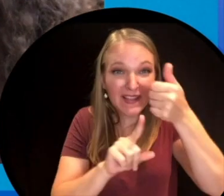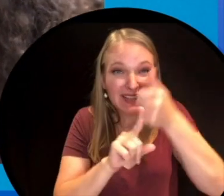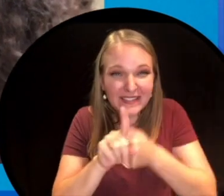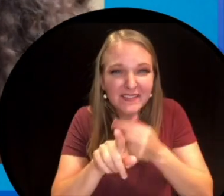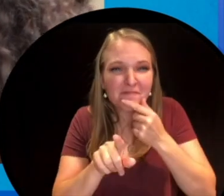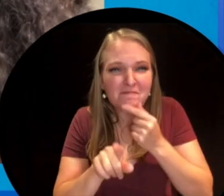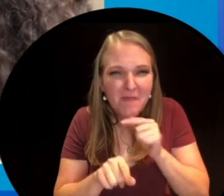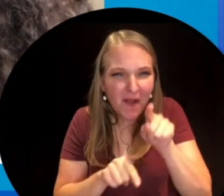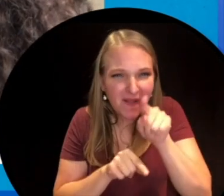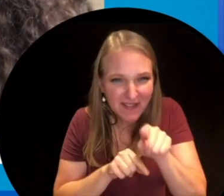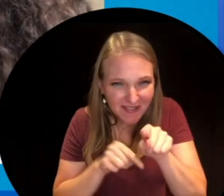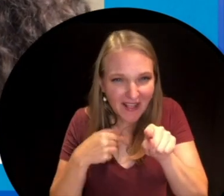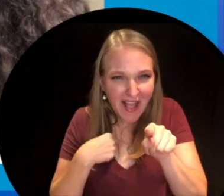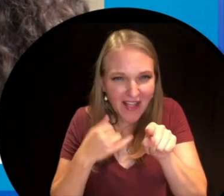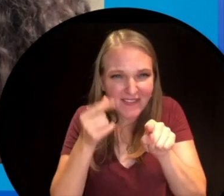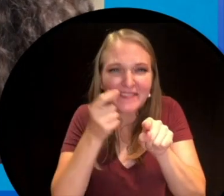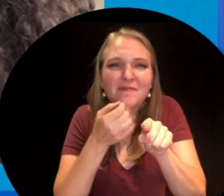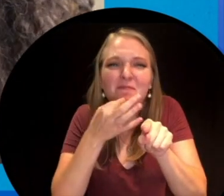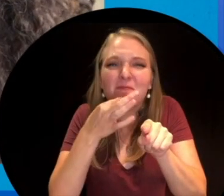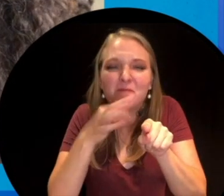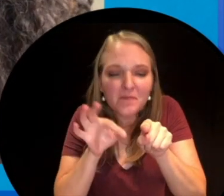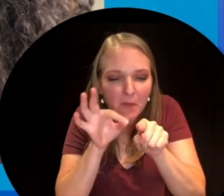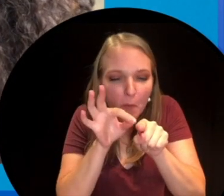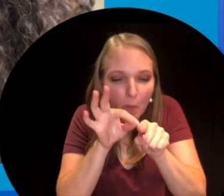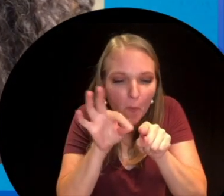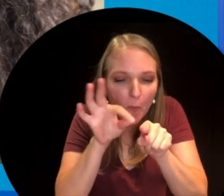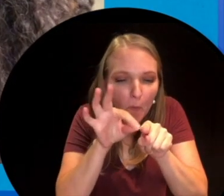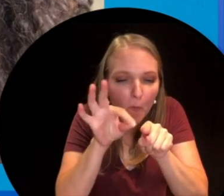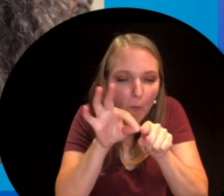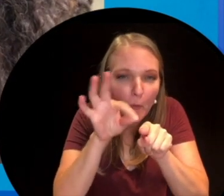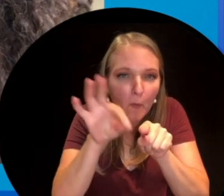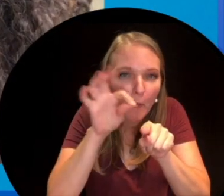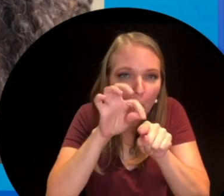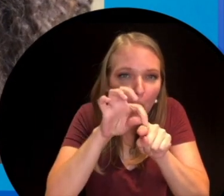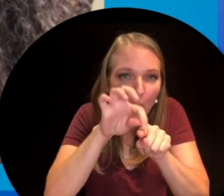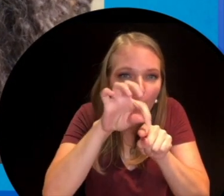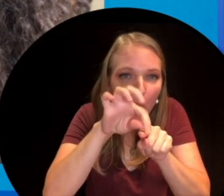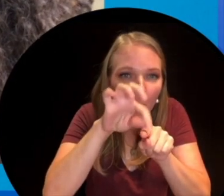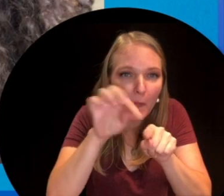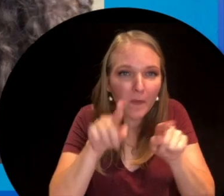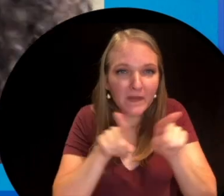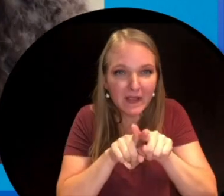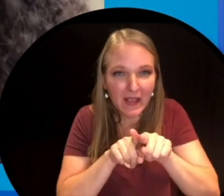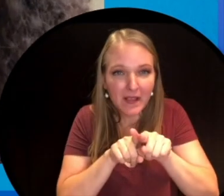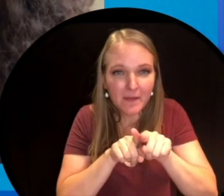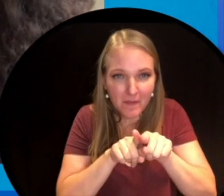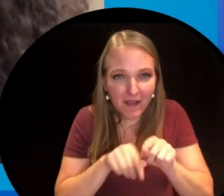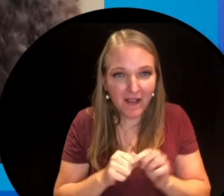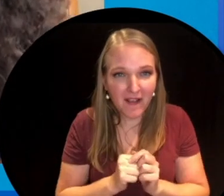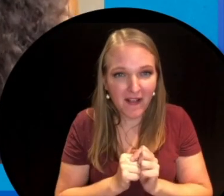off of those veins each one of those veins has little branches branching off at the same angle.